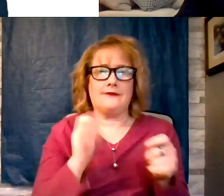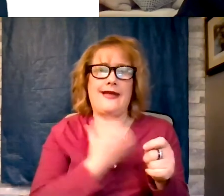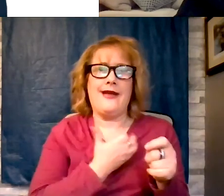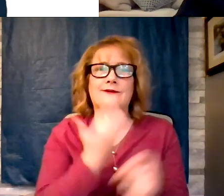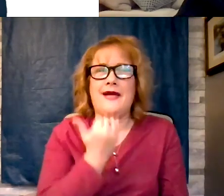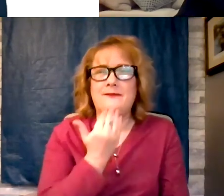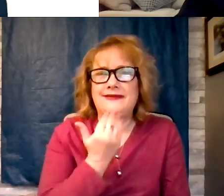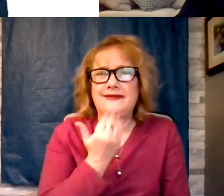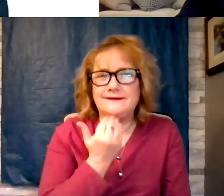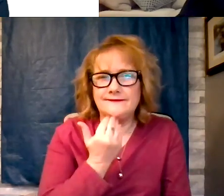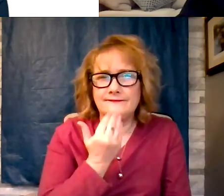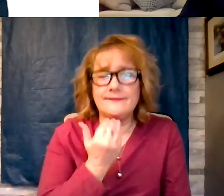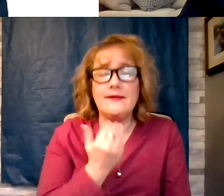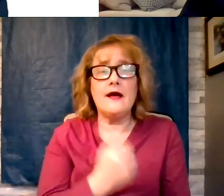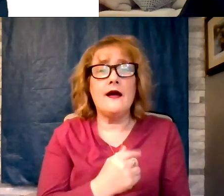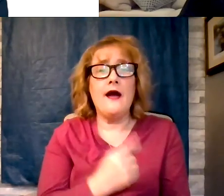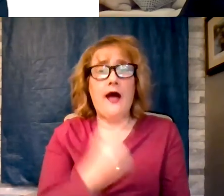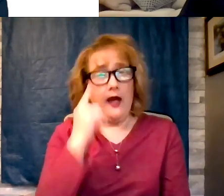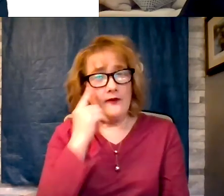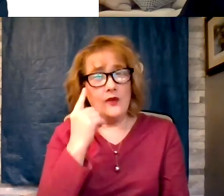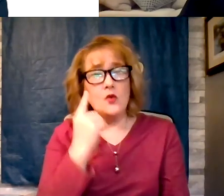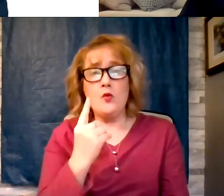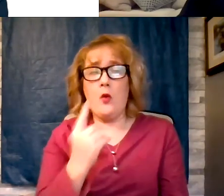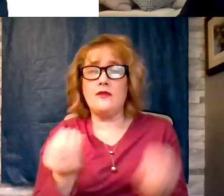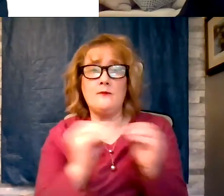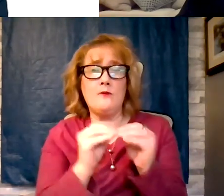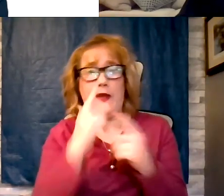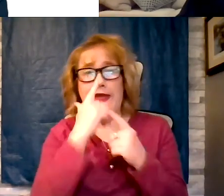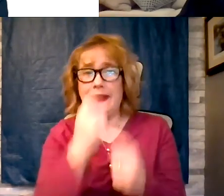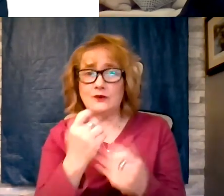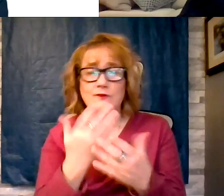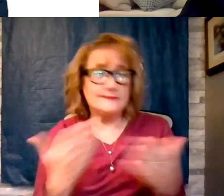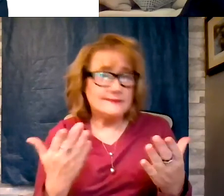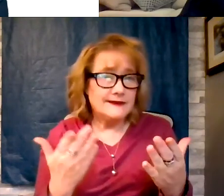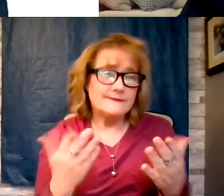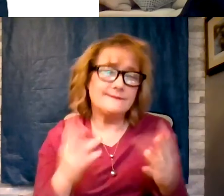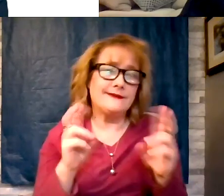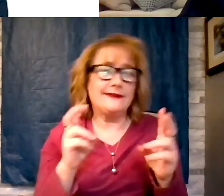one of the more interesting things is say in diabetes, and